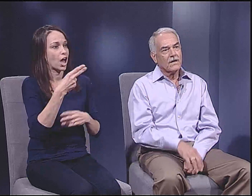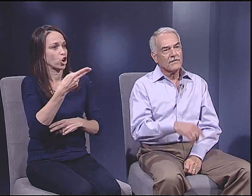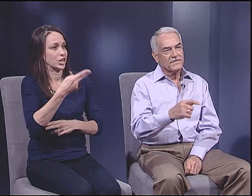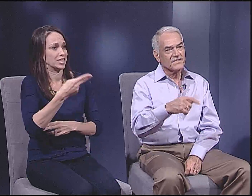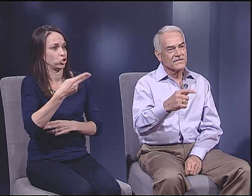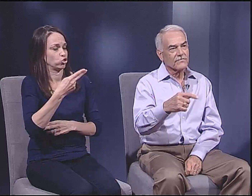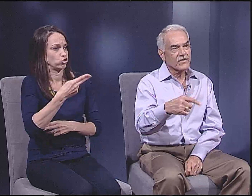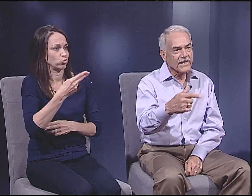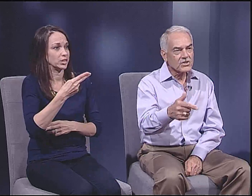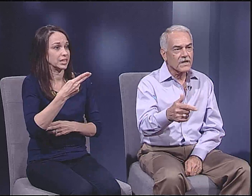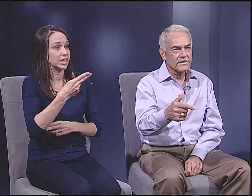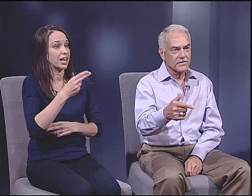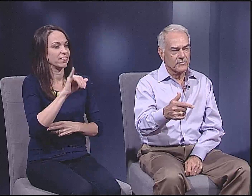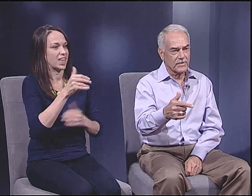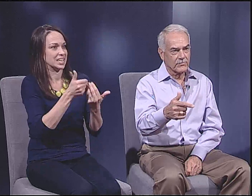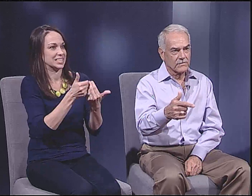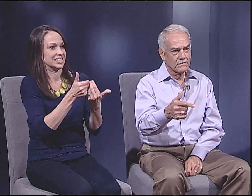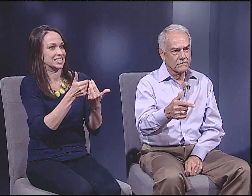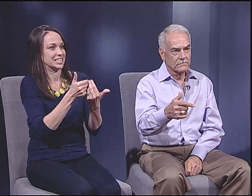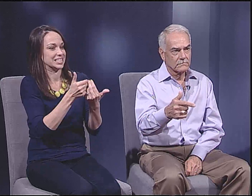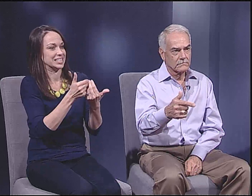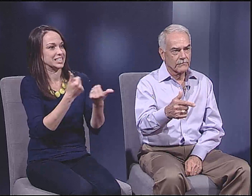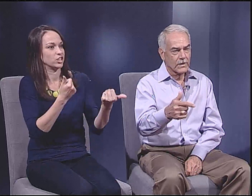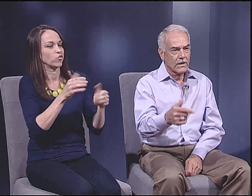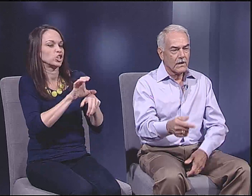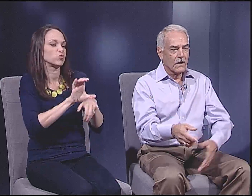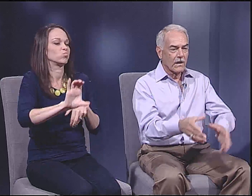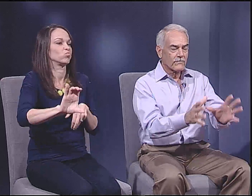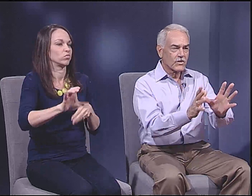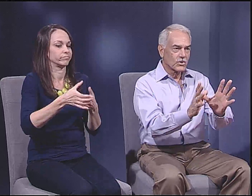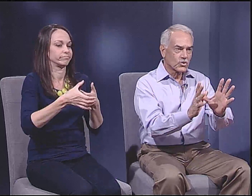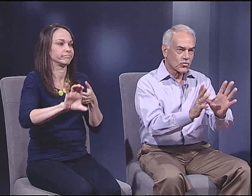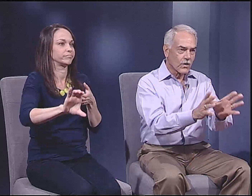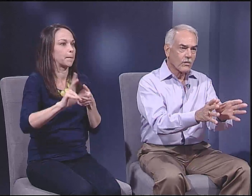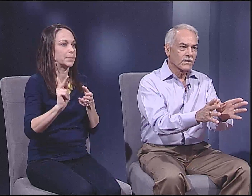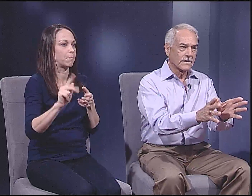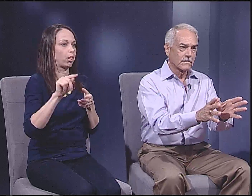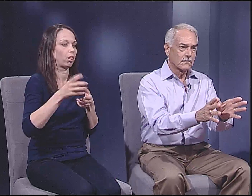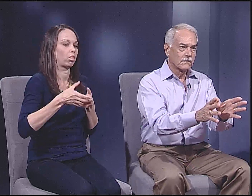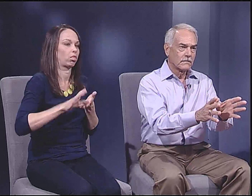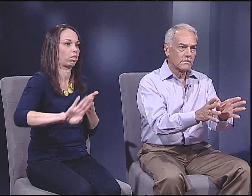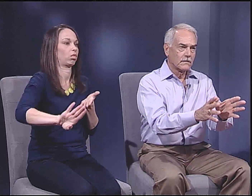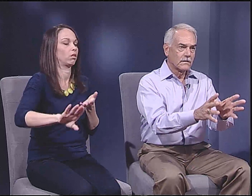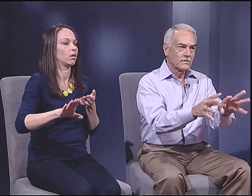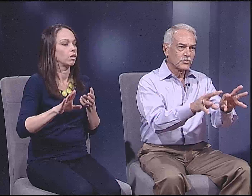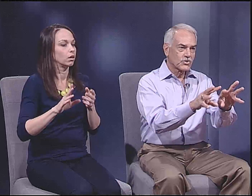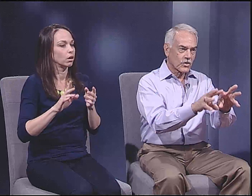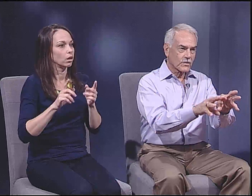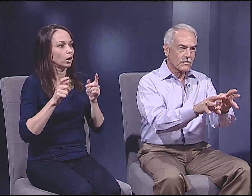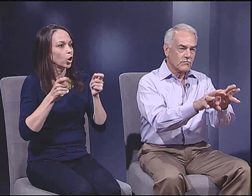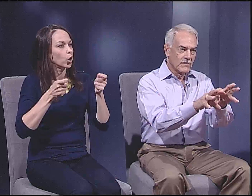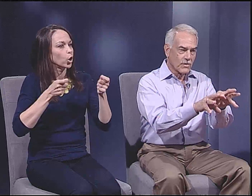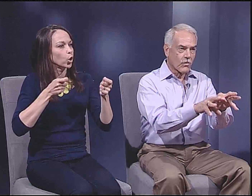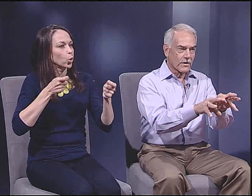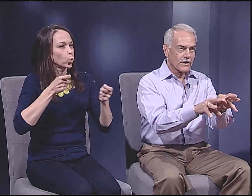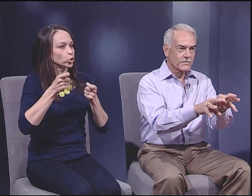of disenfranchising people, of controlling certain minorities,